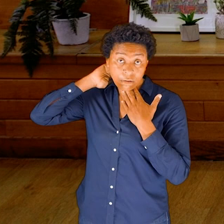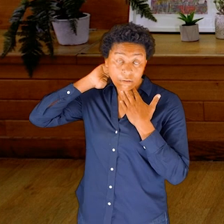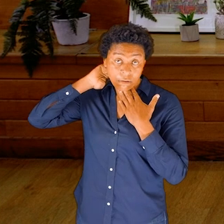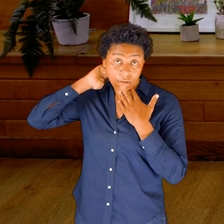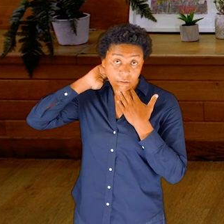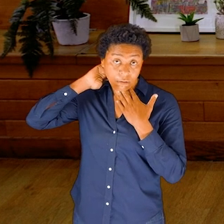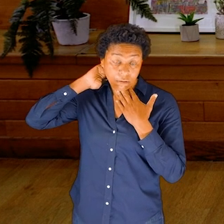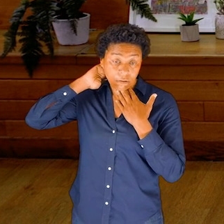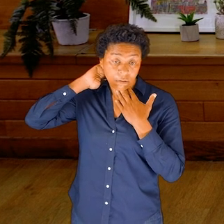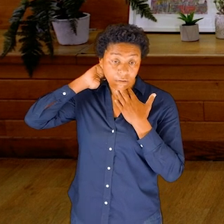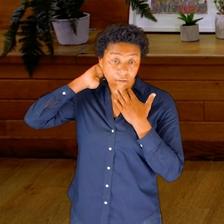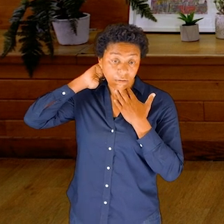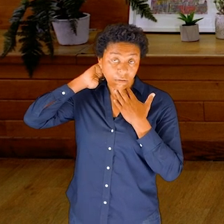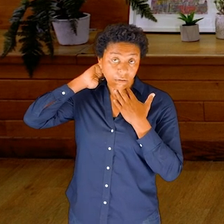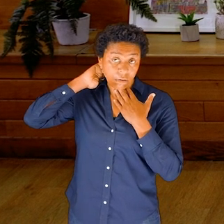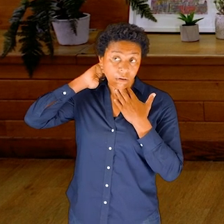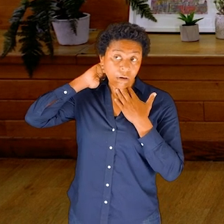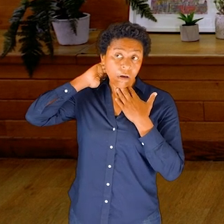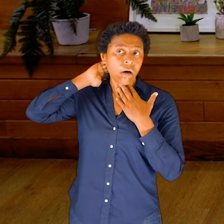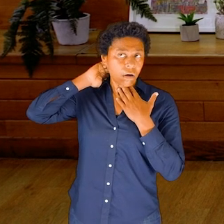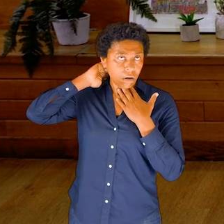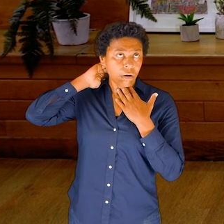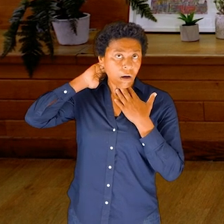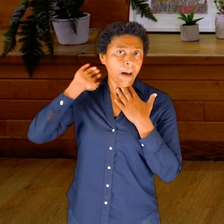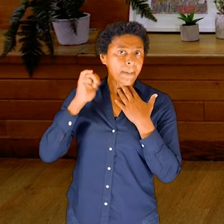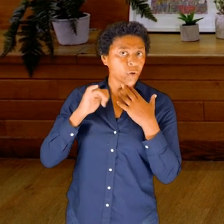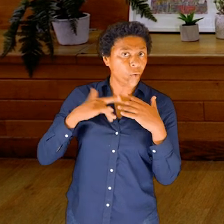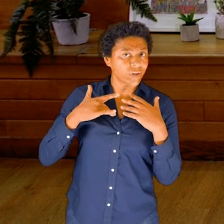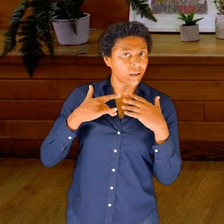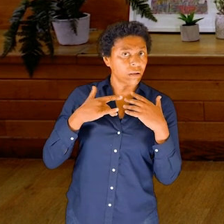And perhaps here at the back of the neck you might be able to feel the bones of